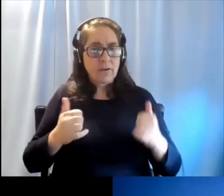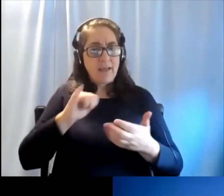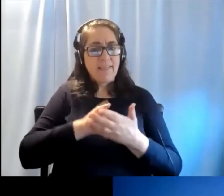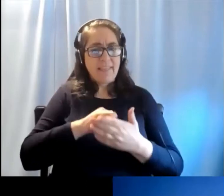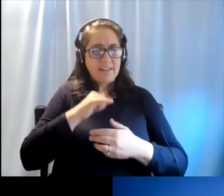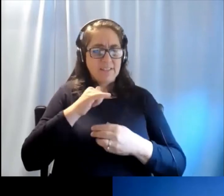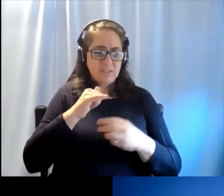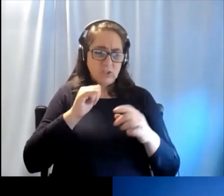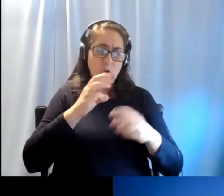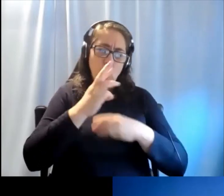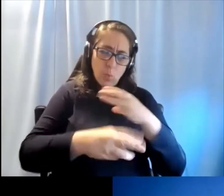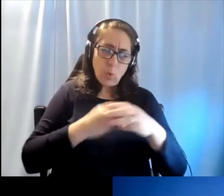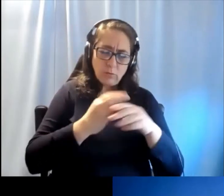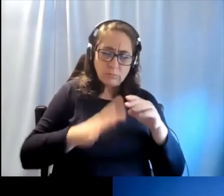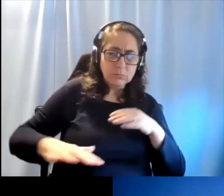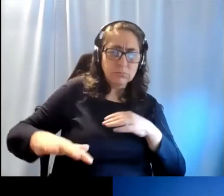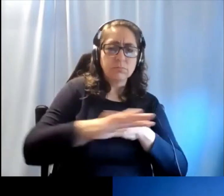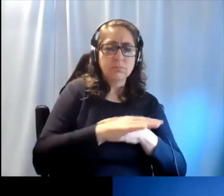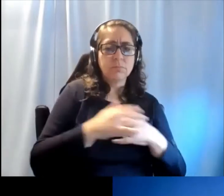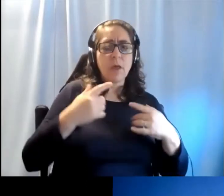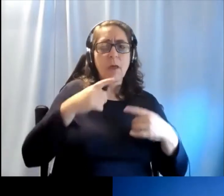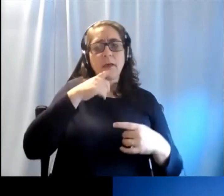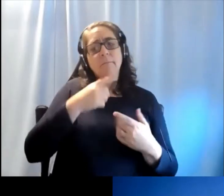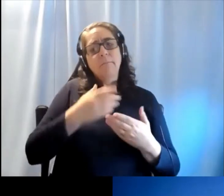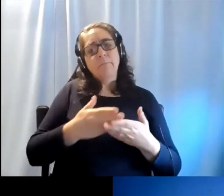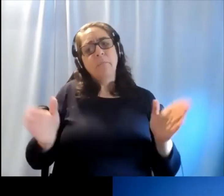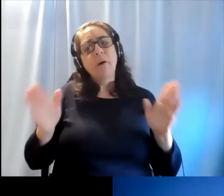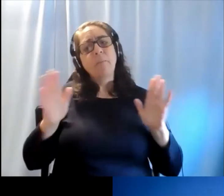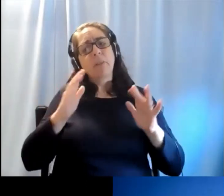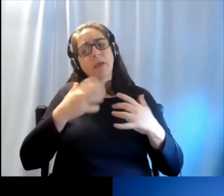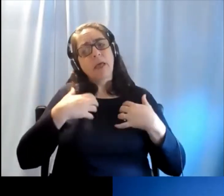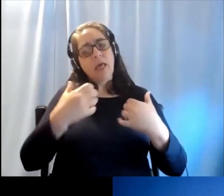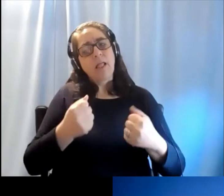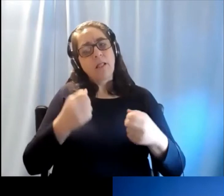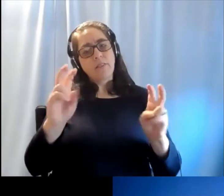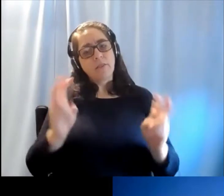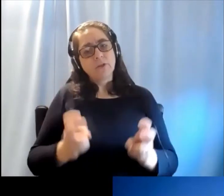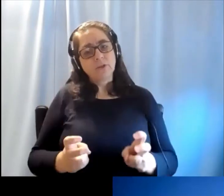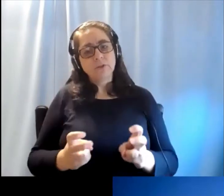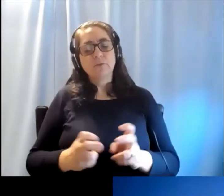And hearing loss is a global public health issue.